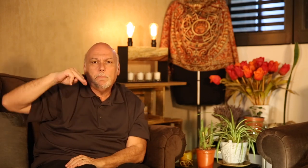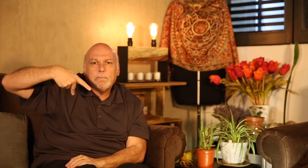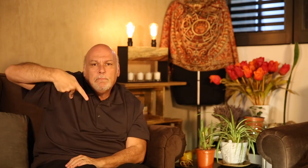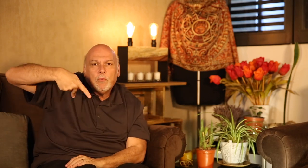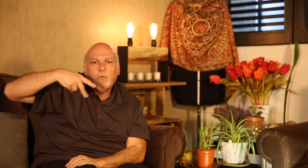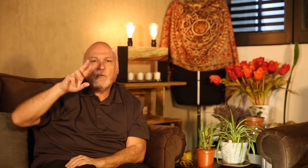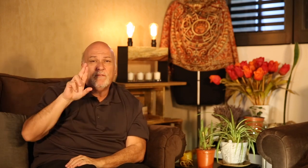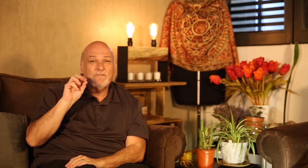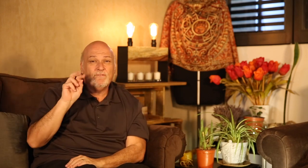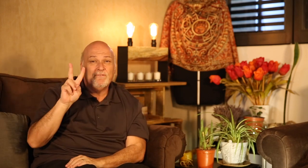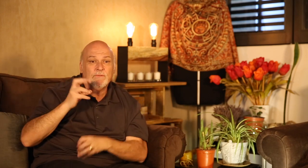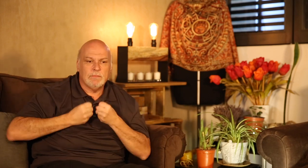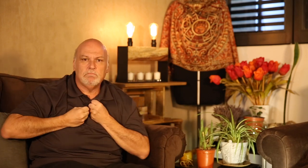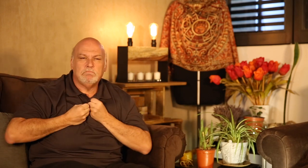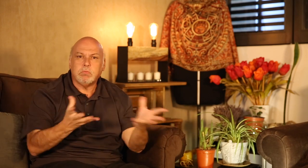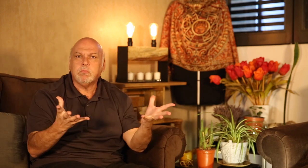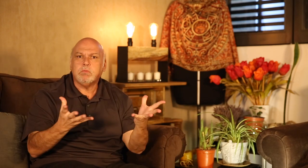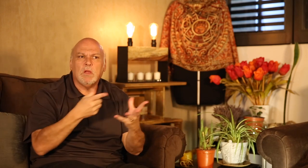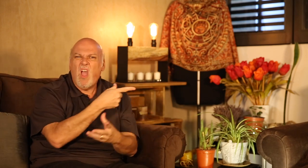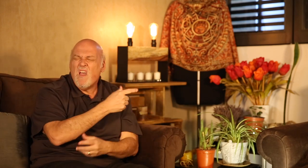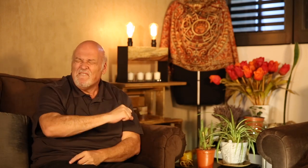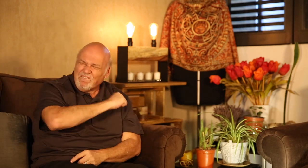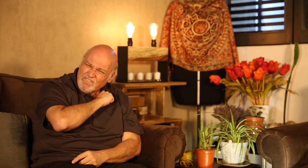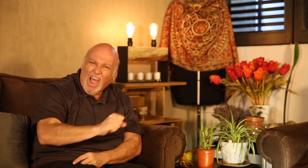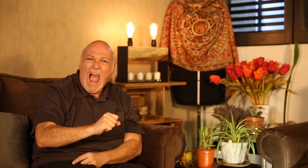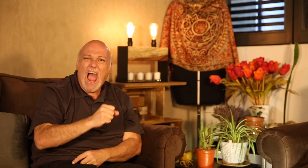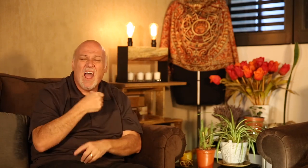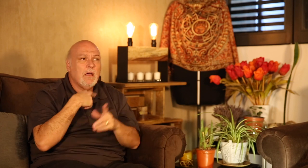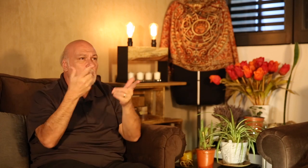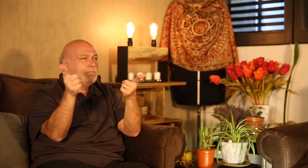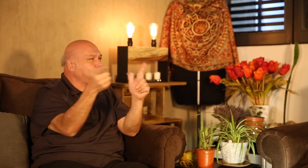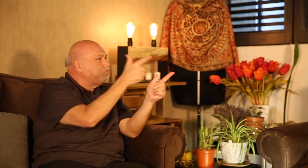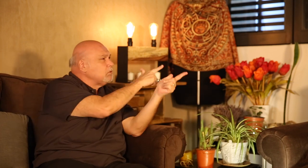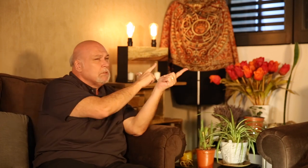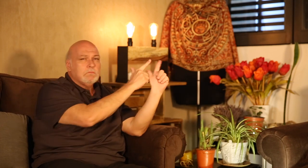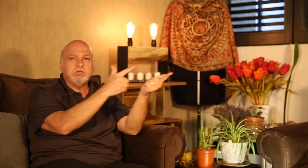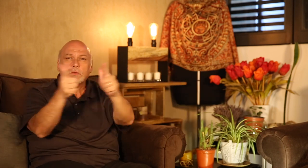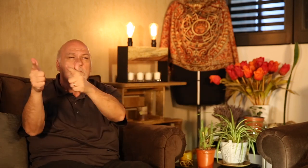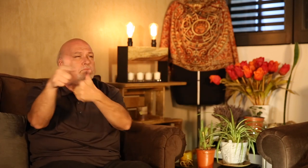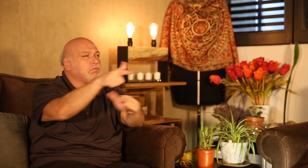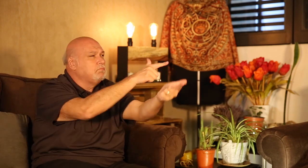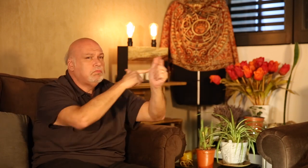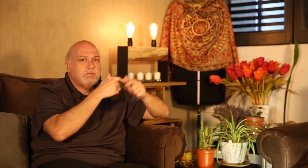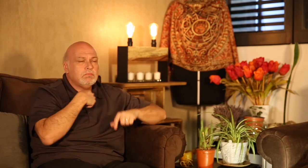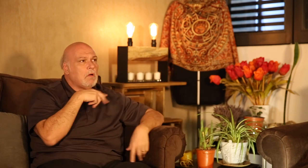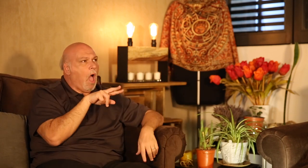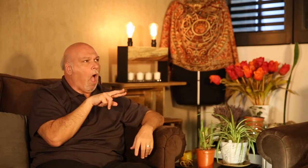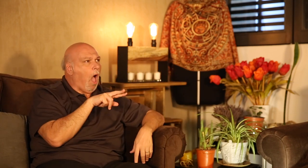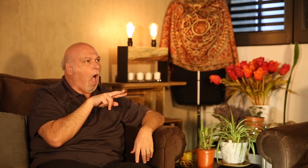Brilliantly improvised it, rather fast!